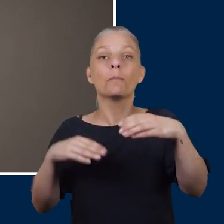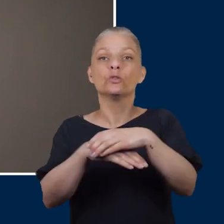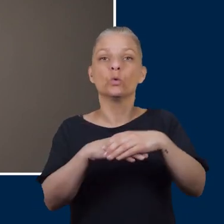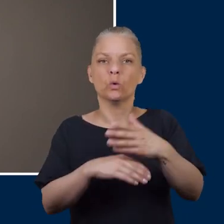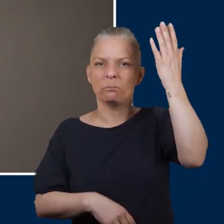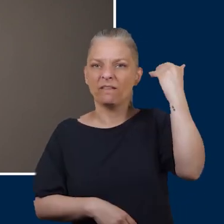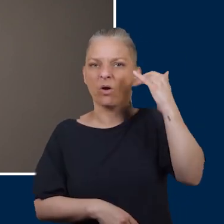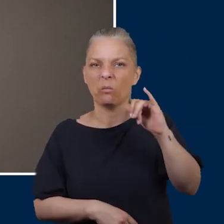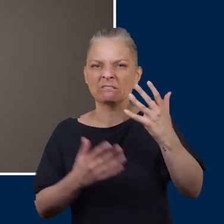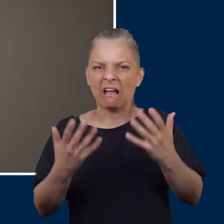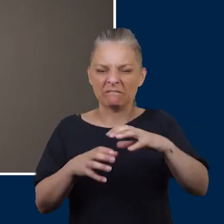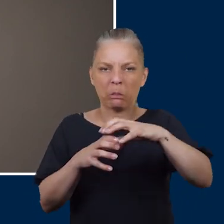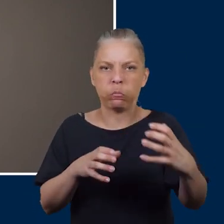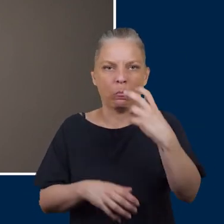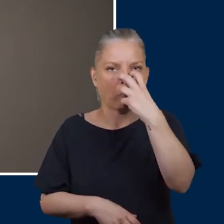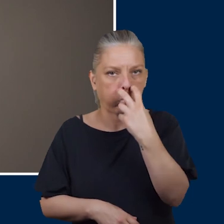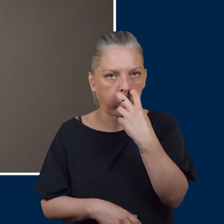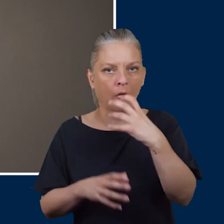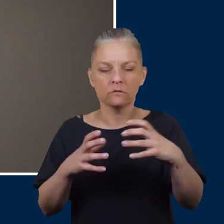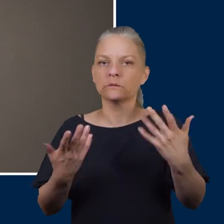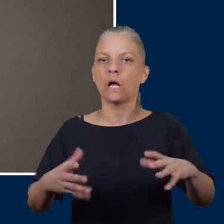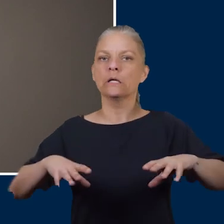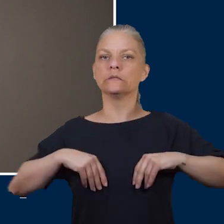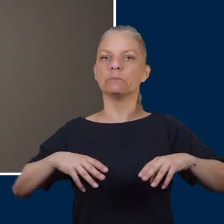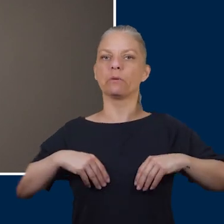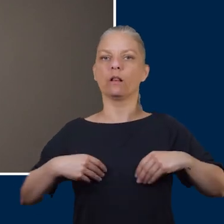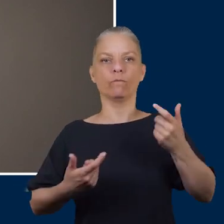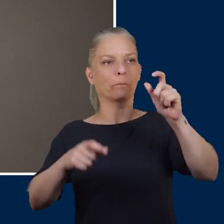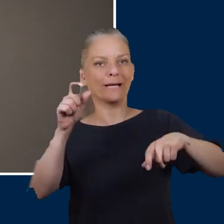but now they're much more acceptable for patients because the colours and styles are much better.